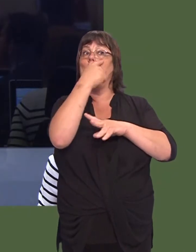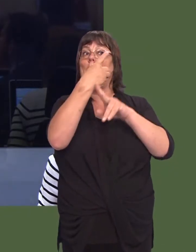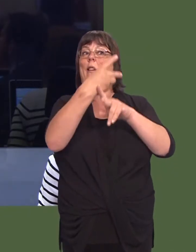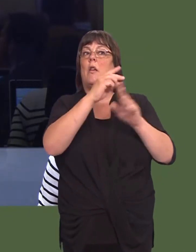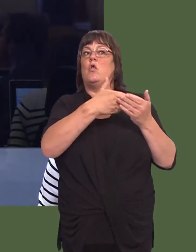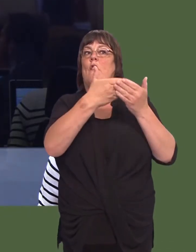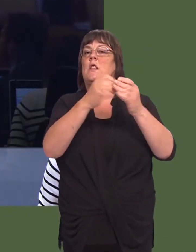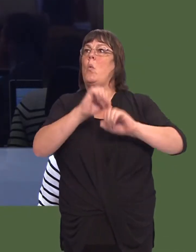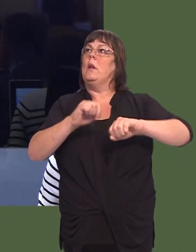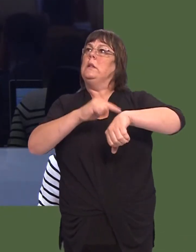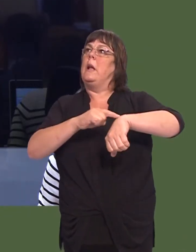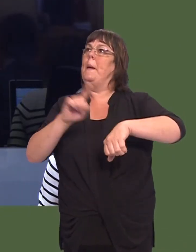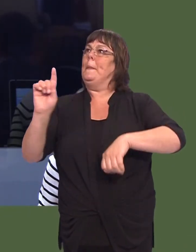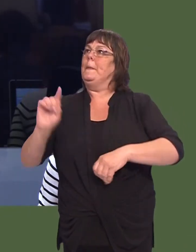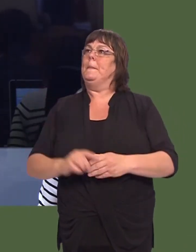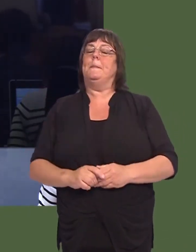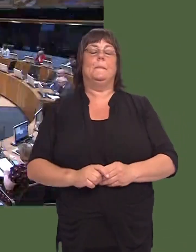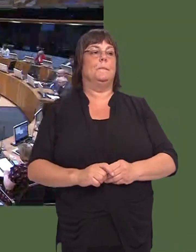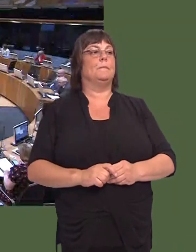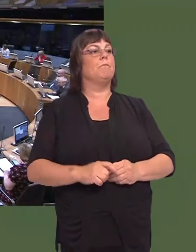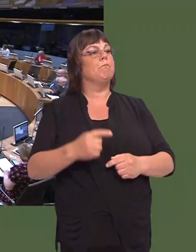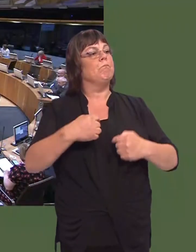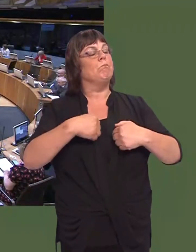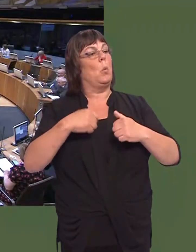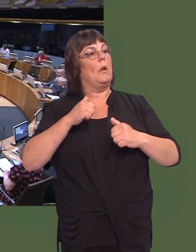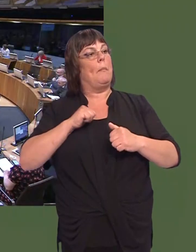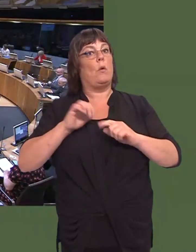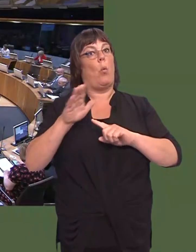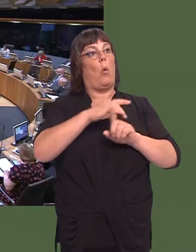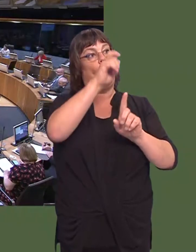gofal llygaid i gleifion allanol yn ysbytai Cymru? OAQ(5)0628(FM) Carwyn Jones: Rydym niín disgwyl iír holl